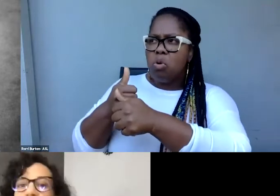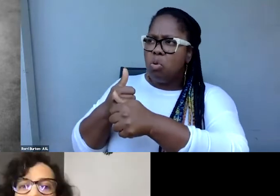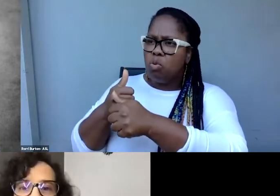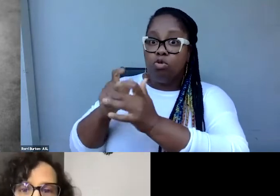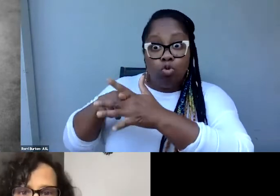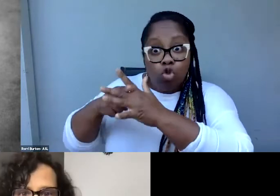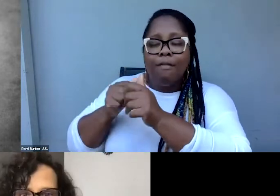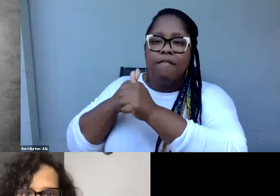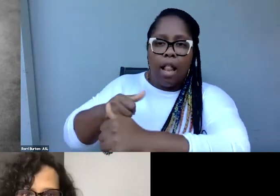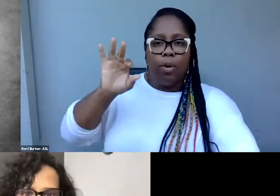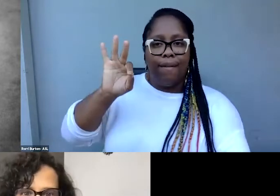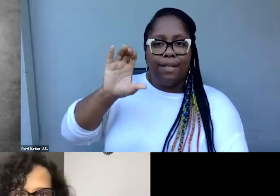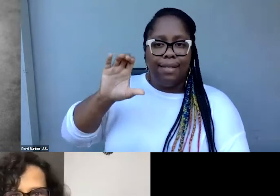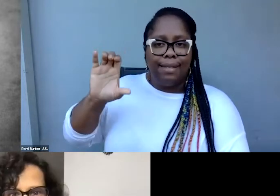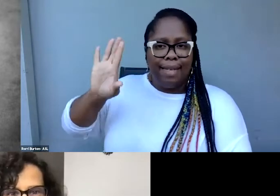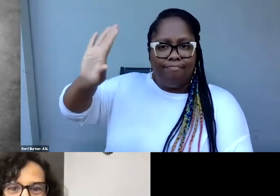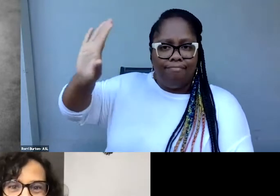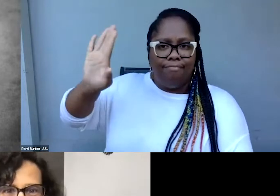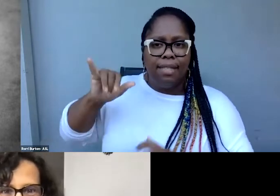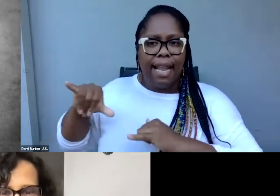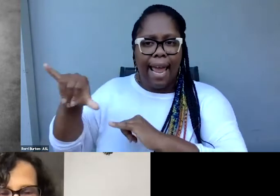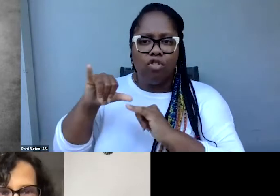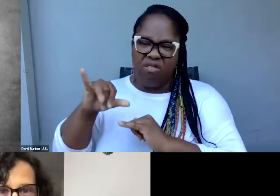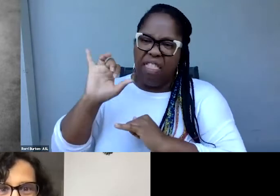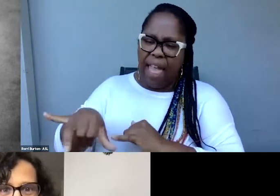because that's what makes captions legal for broadcast.